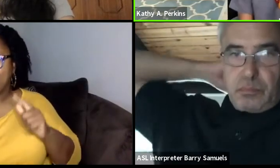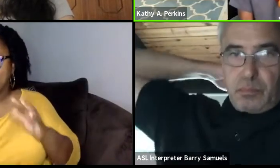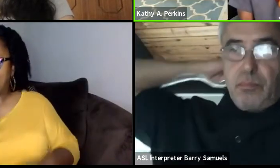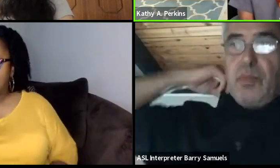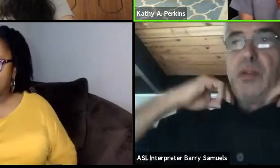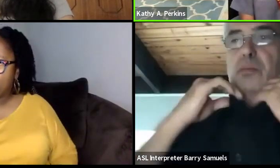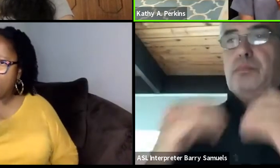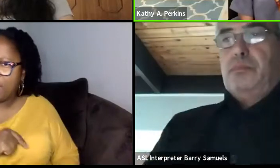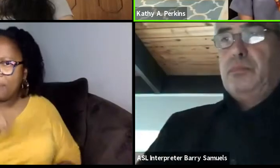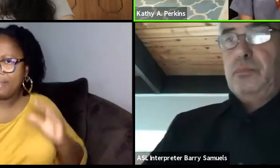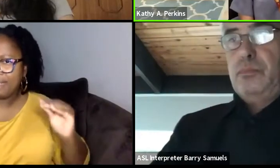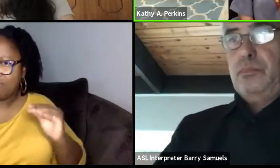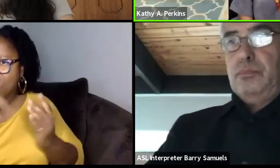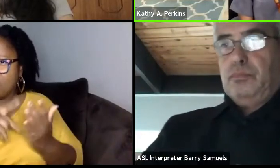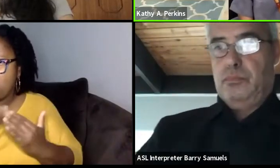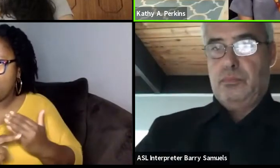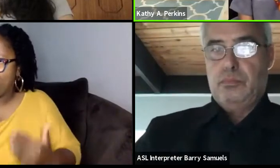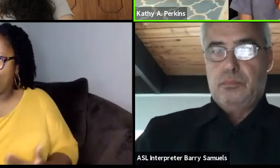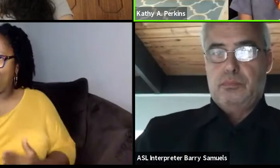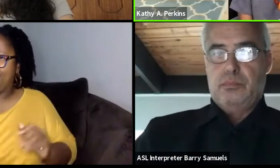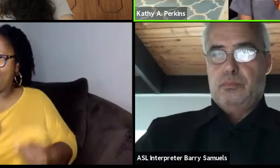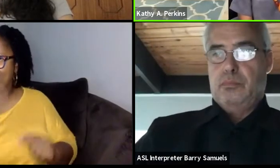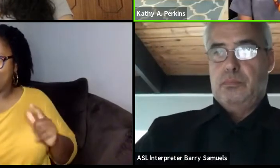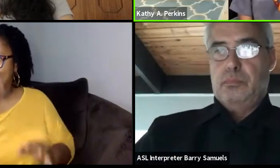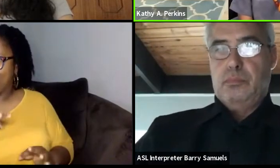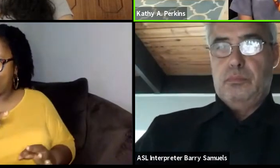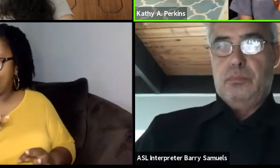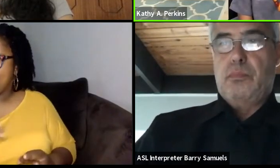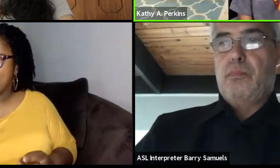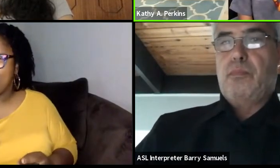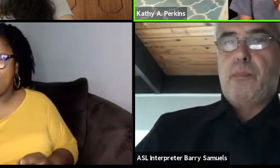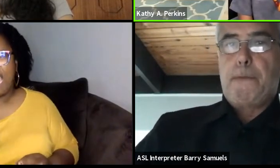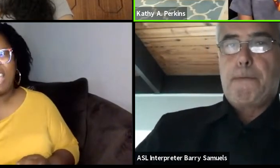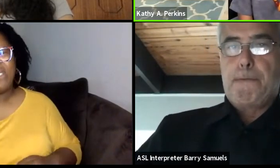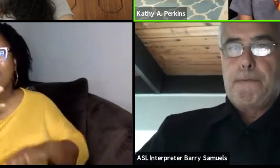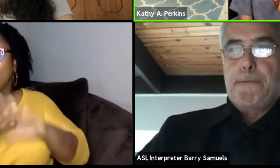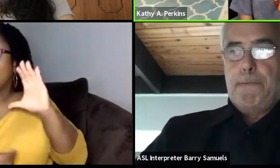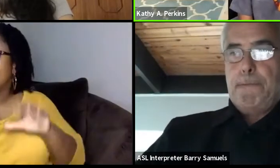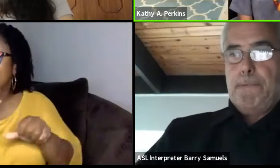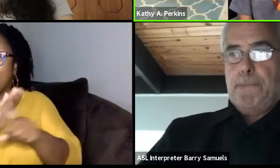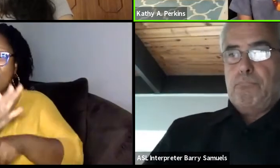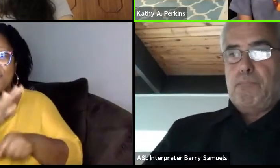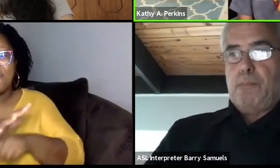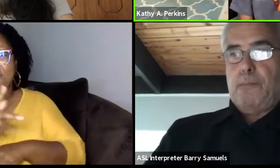And I knew there was a positive of people of color in these graduate programs.